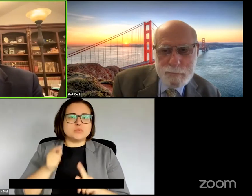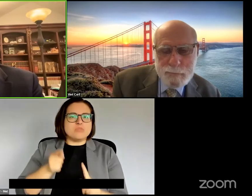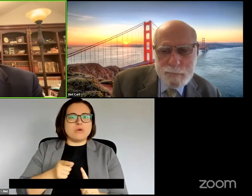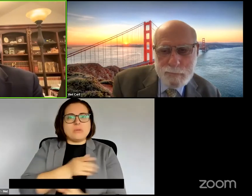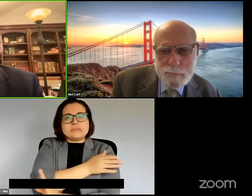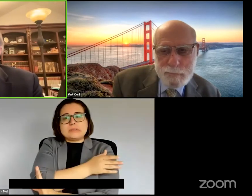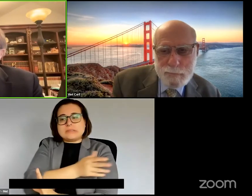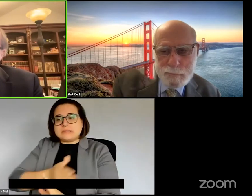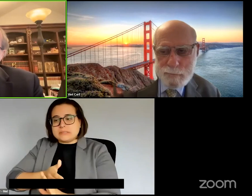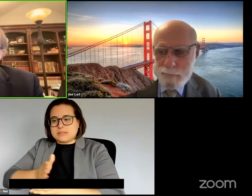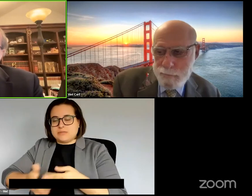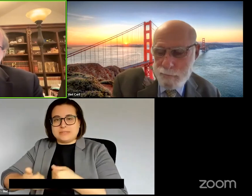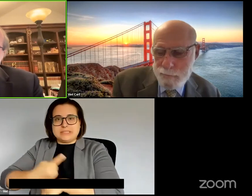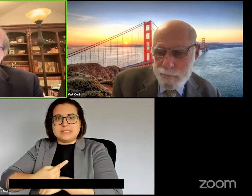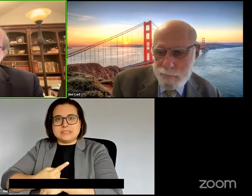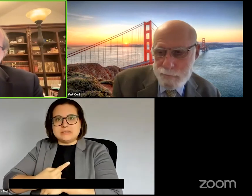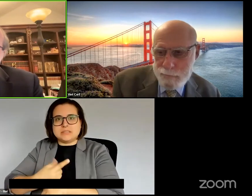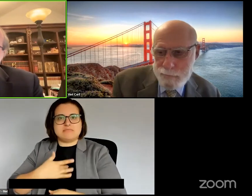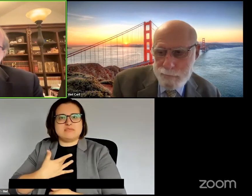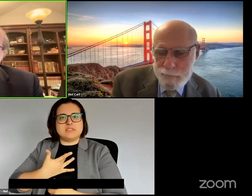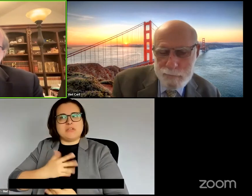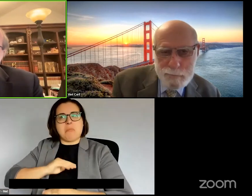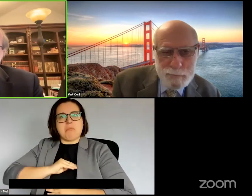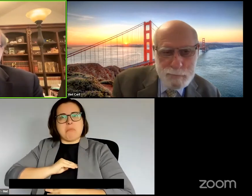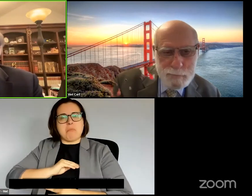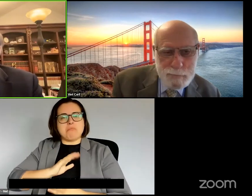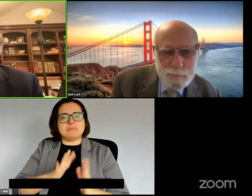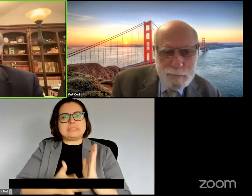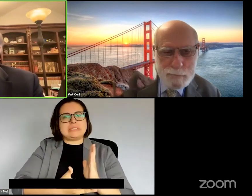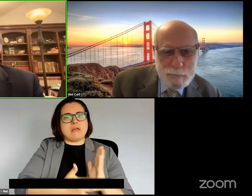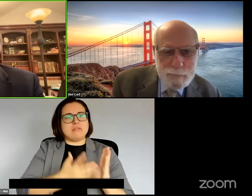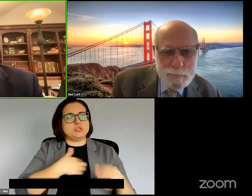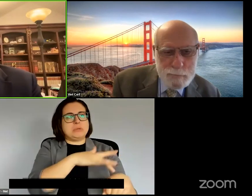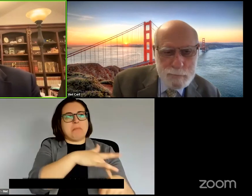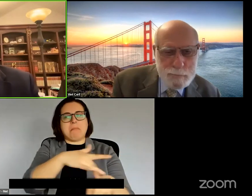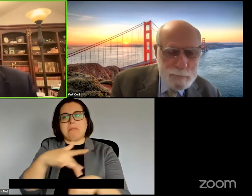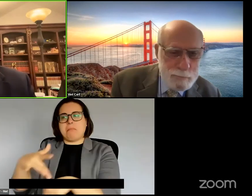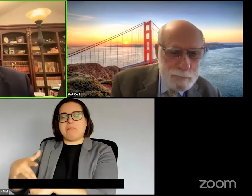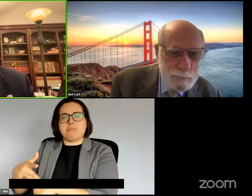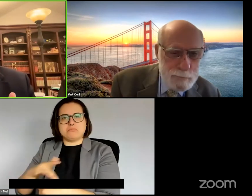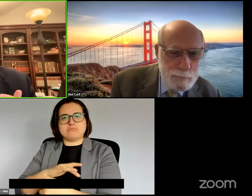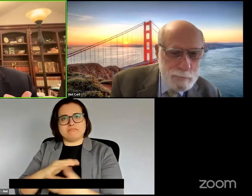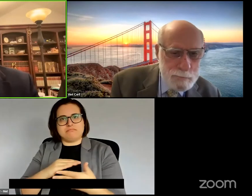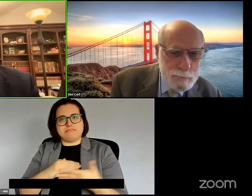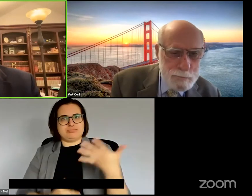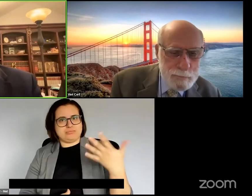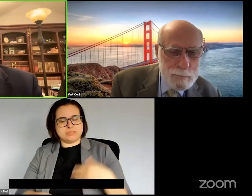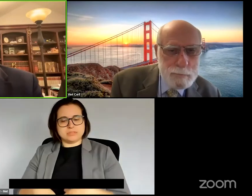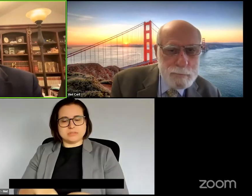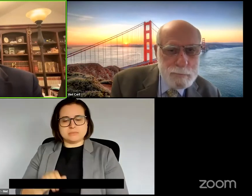snapshot of all of the technologies that may be coming and what the implications might